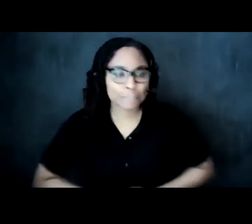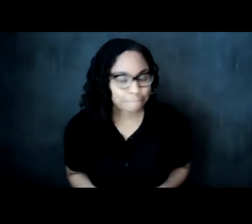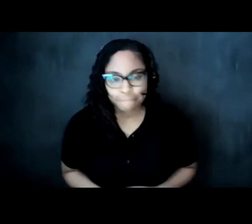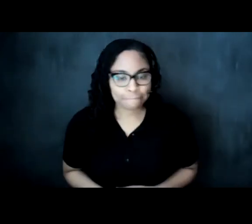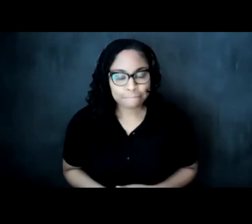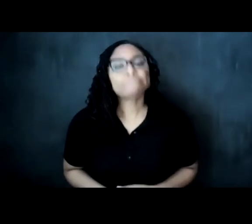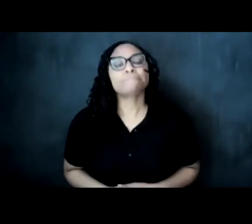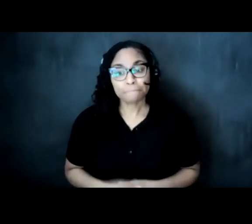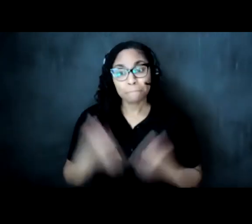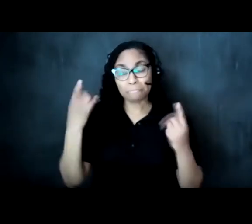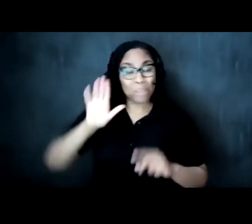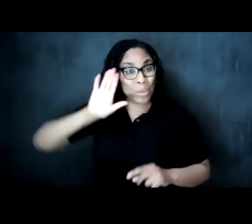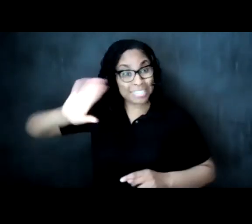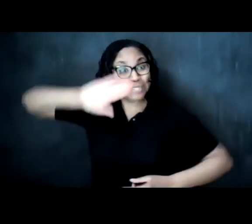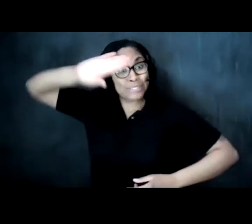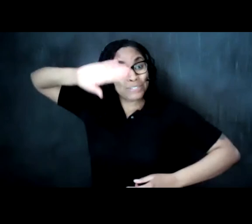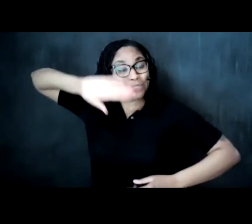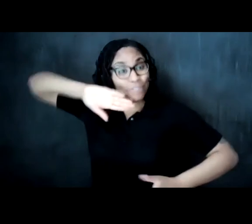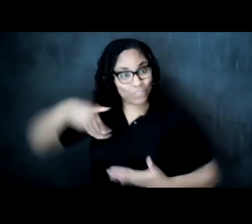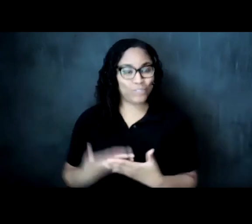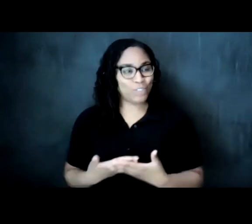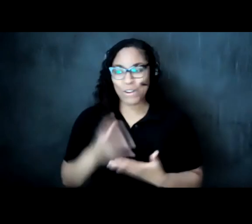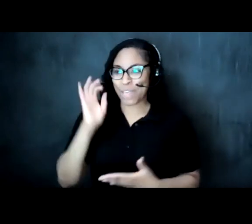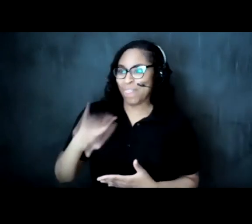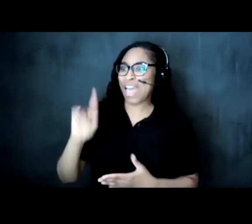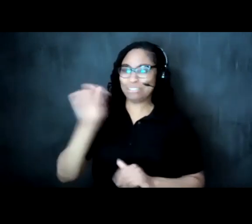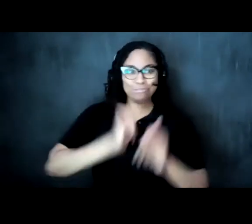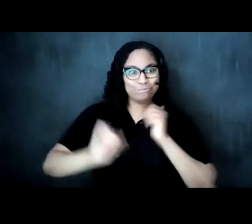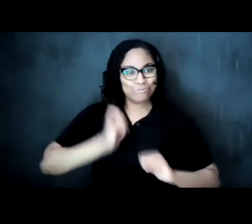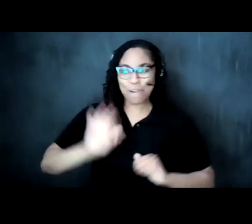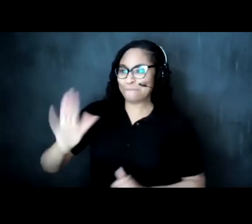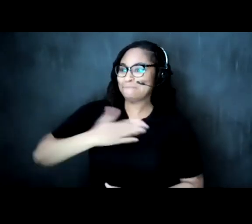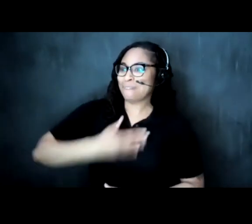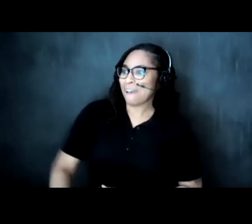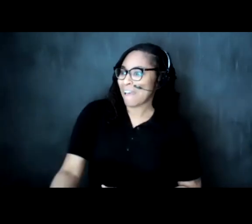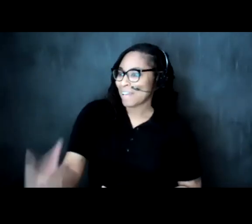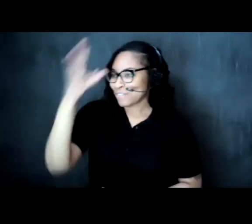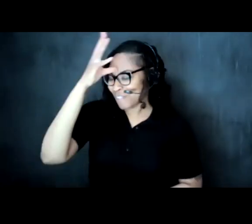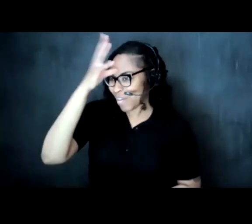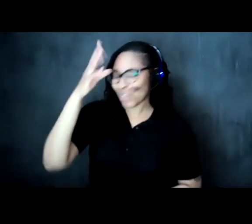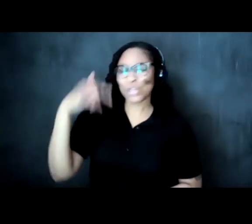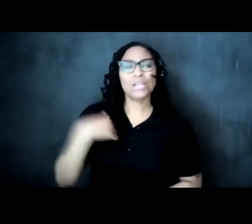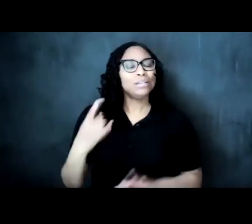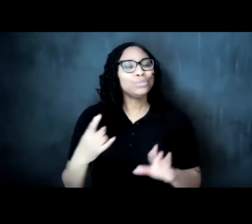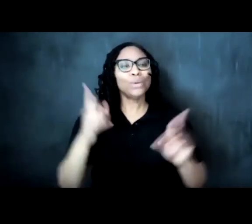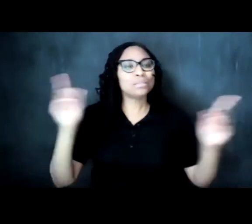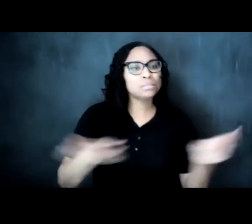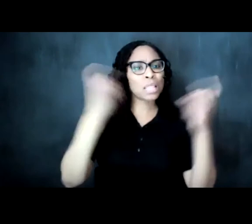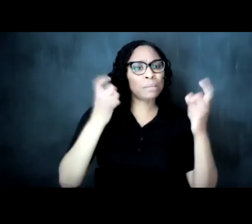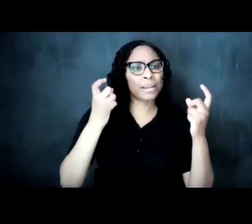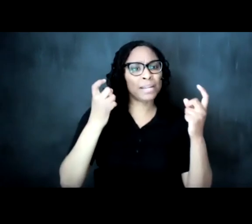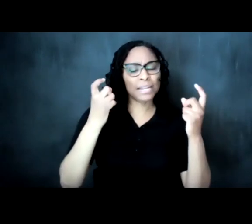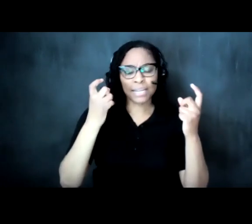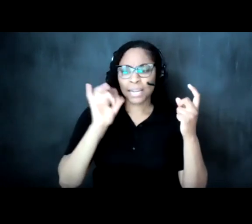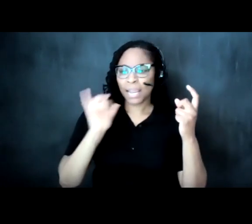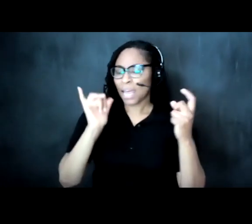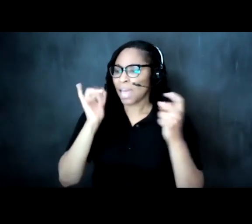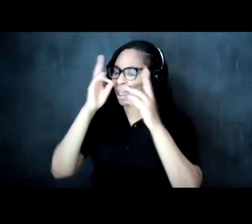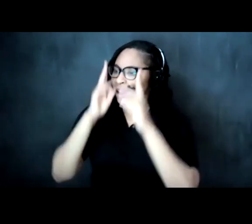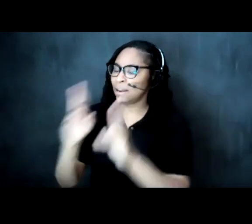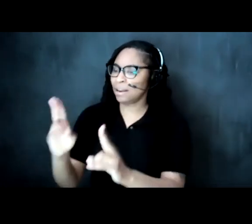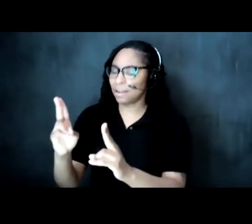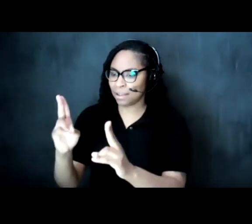given them occasion to celebrate and grieve and honor and catalog and imagine and remember